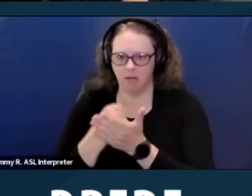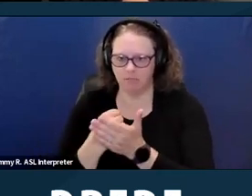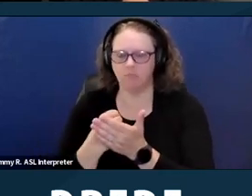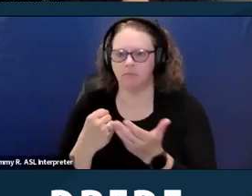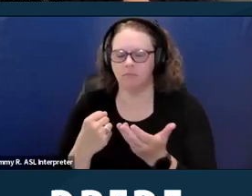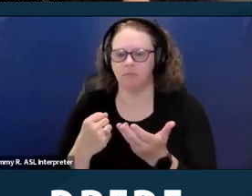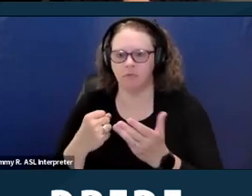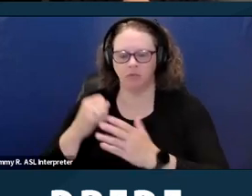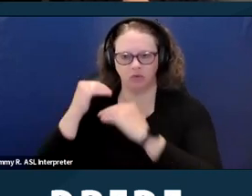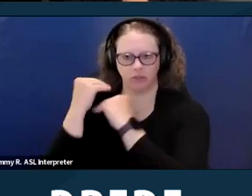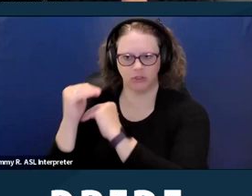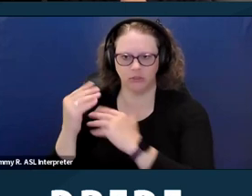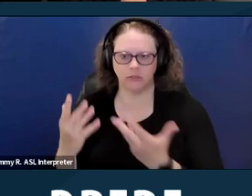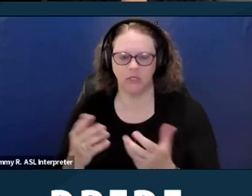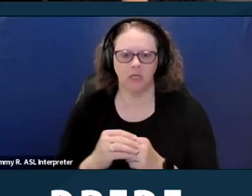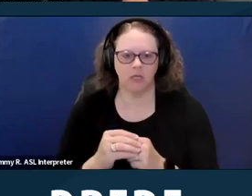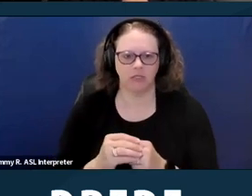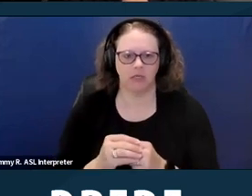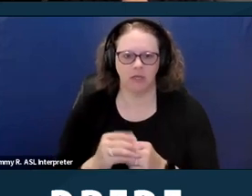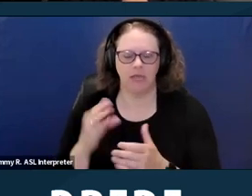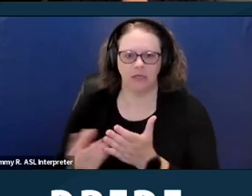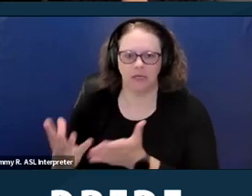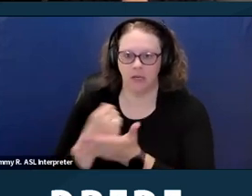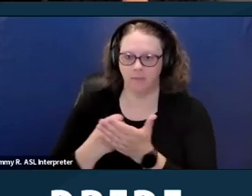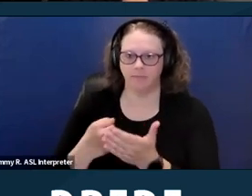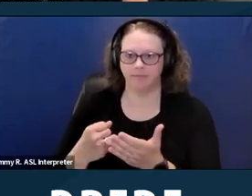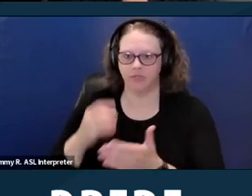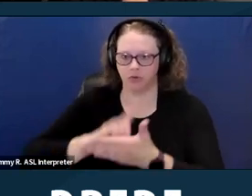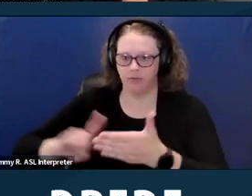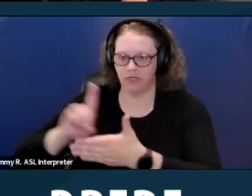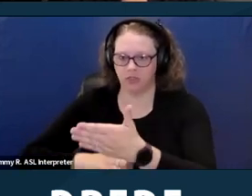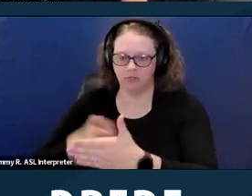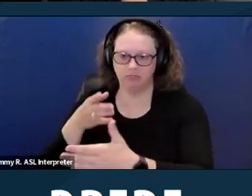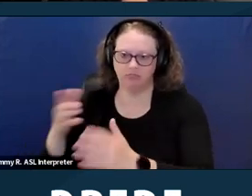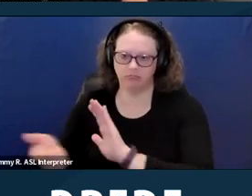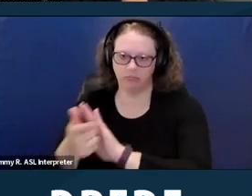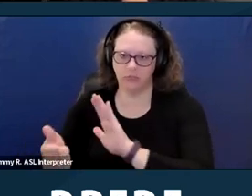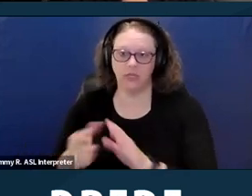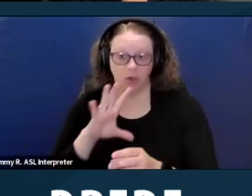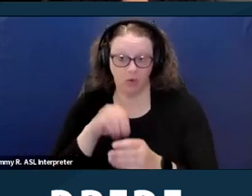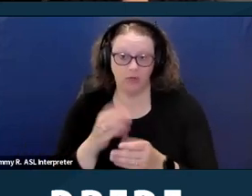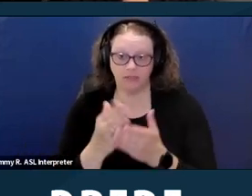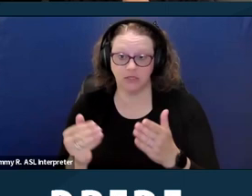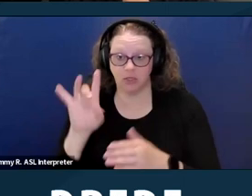or cities nationwide prohibit source-of-income discrimination, including section Eight discrimination.